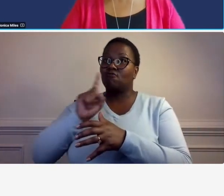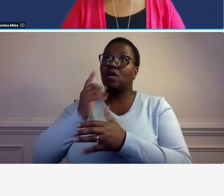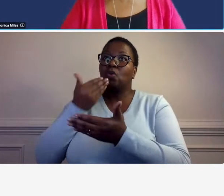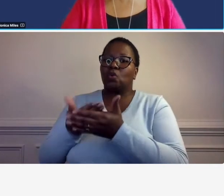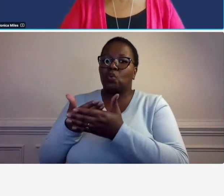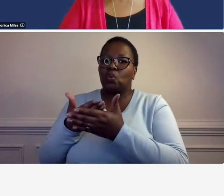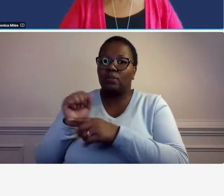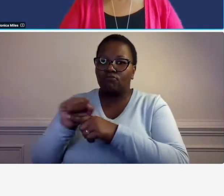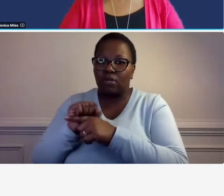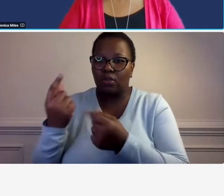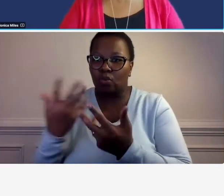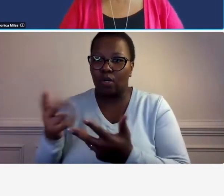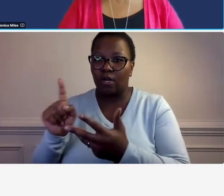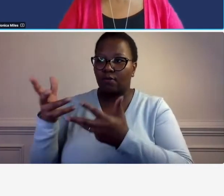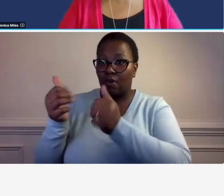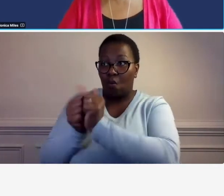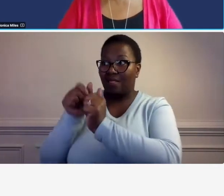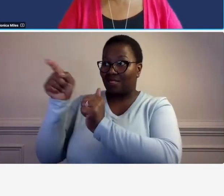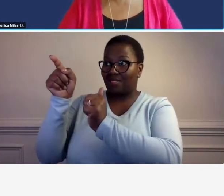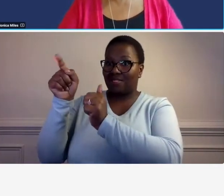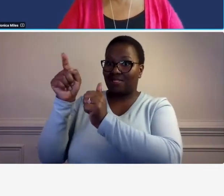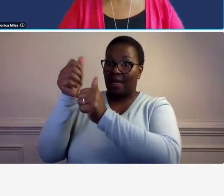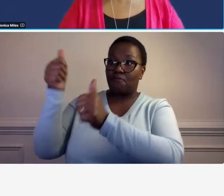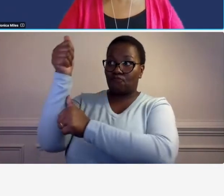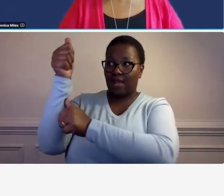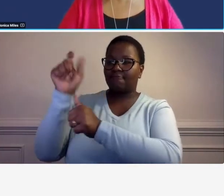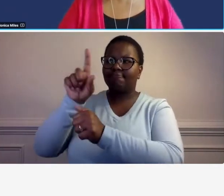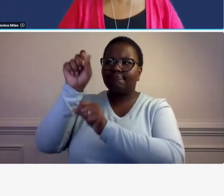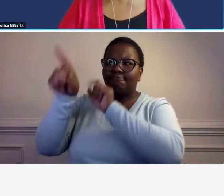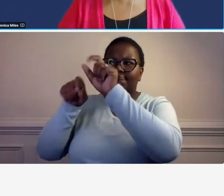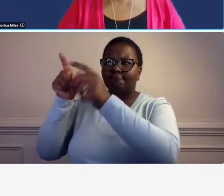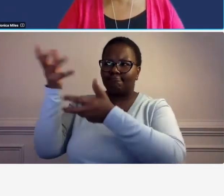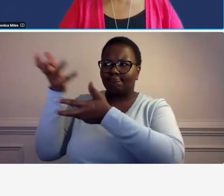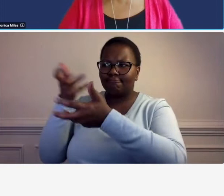have a conversation with the prime and you ask the prime to notify you if there are